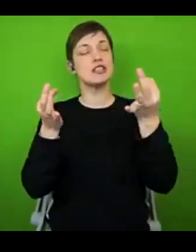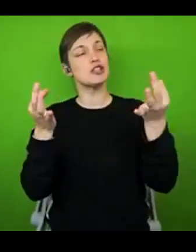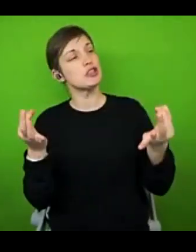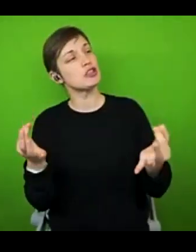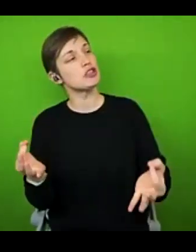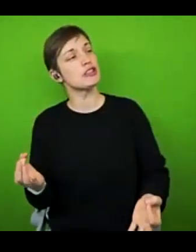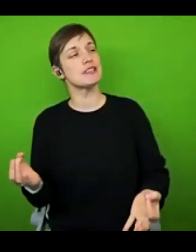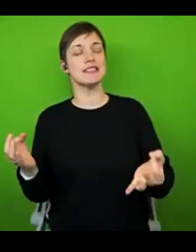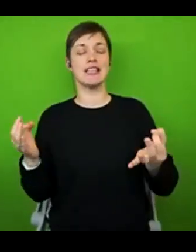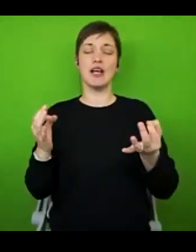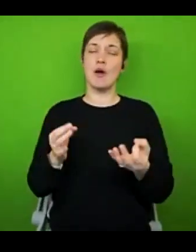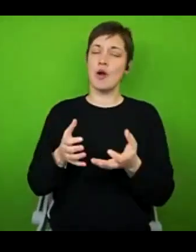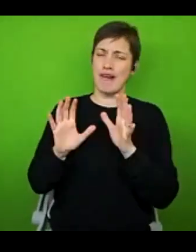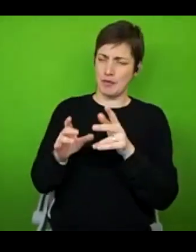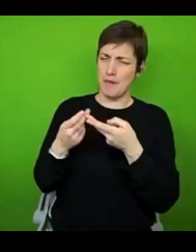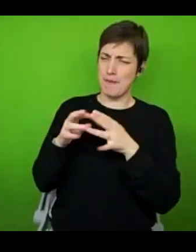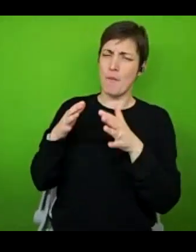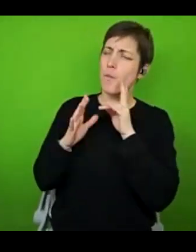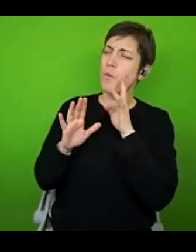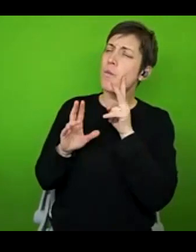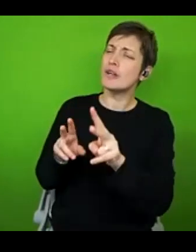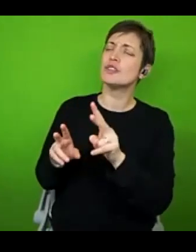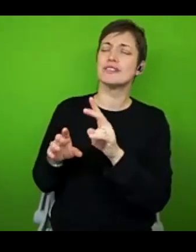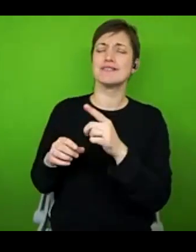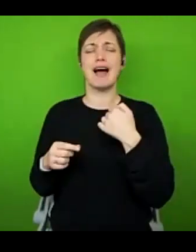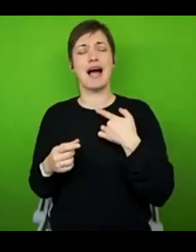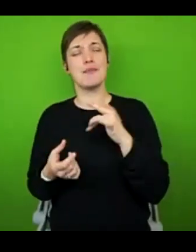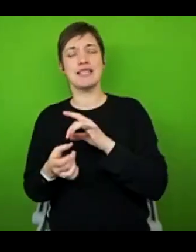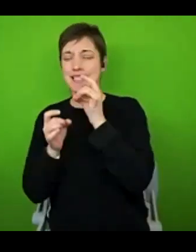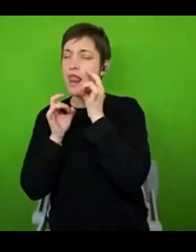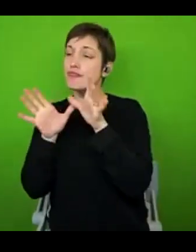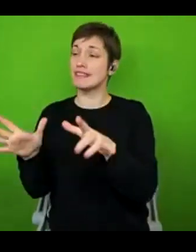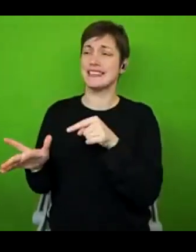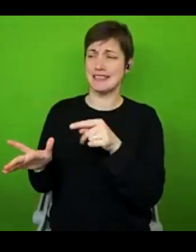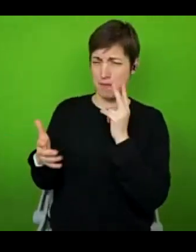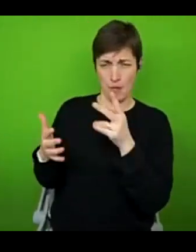have to do a Boy George, that's not what this is about. Because pacing will look different for every single